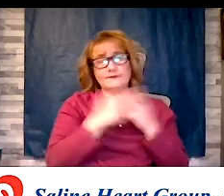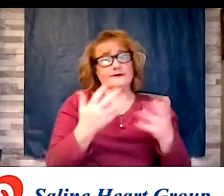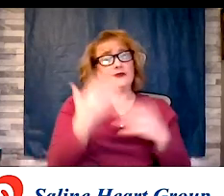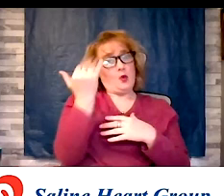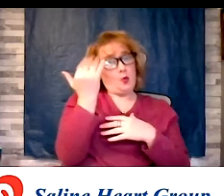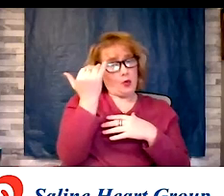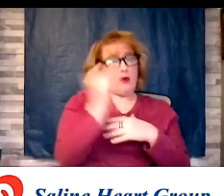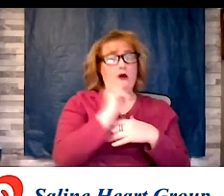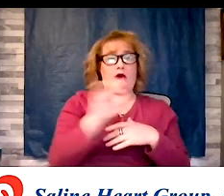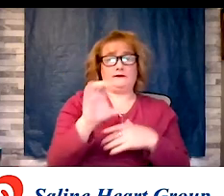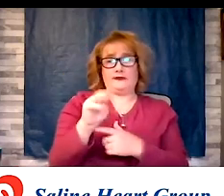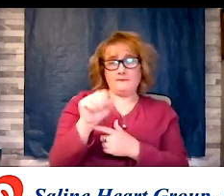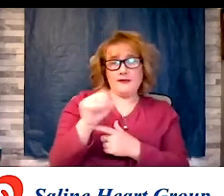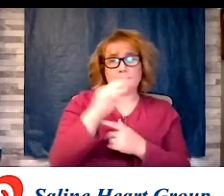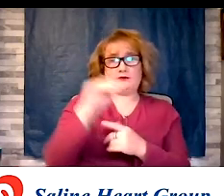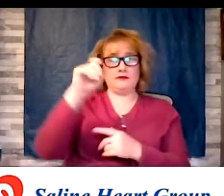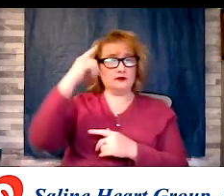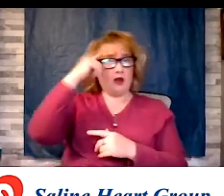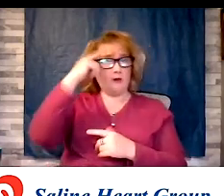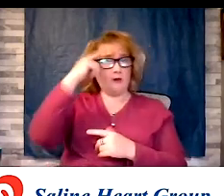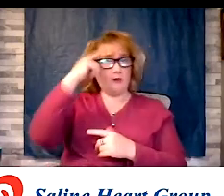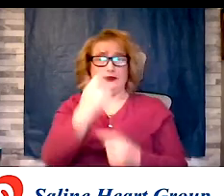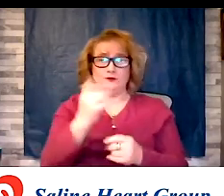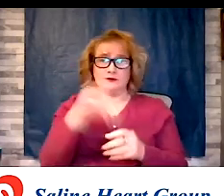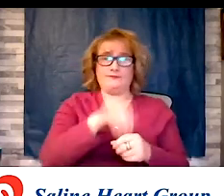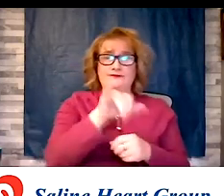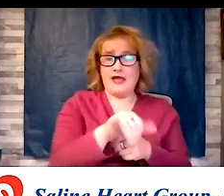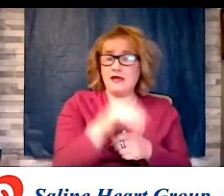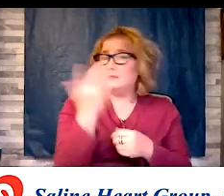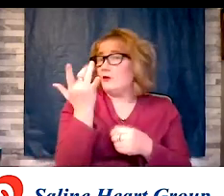so interested in this? It's because we literally are spending billions and billions